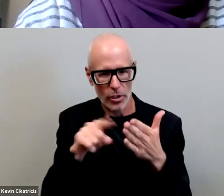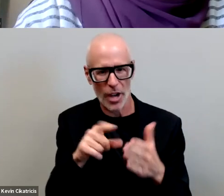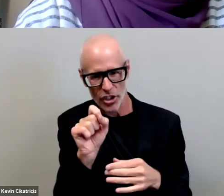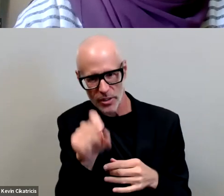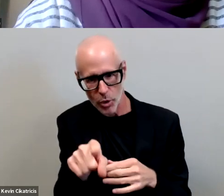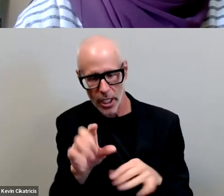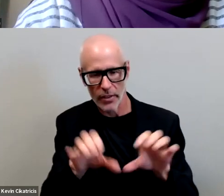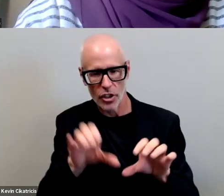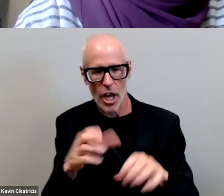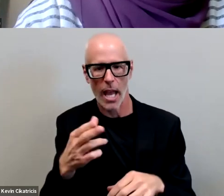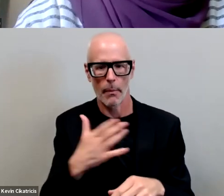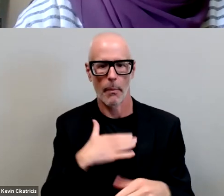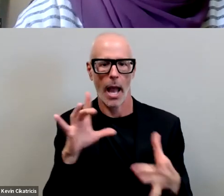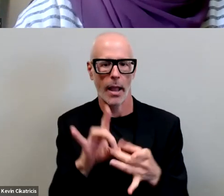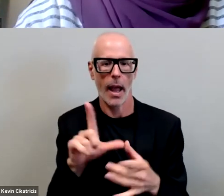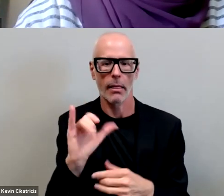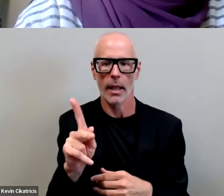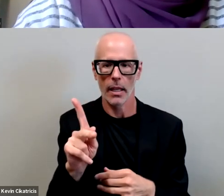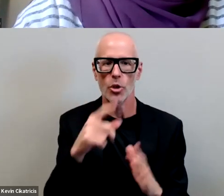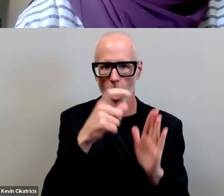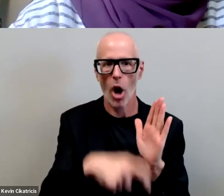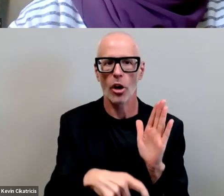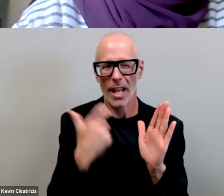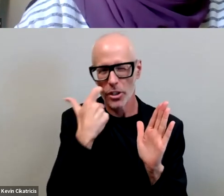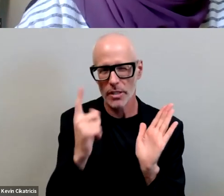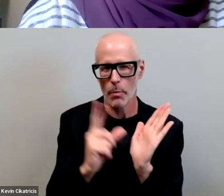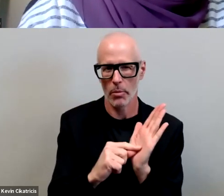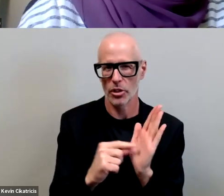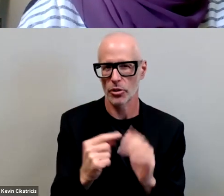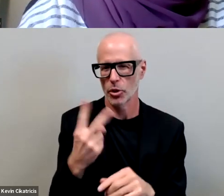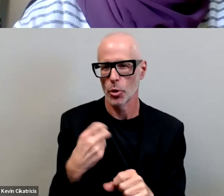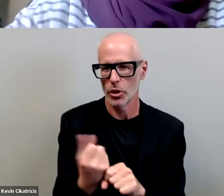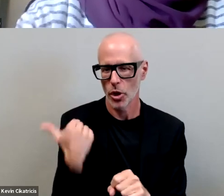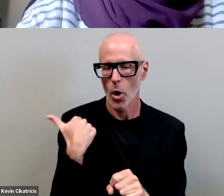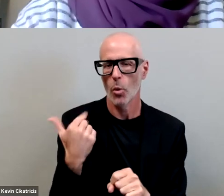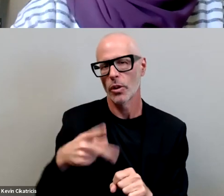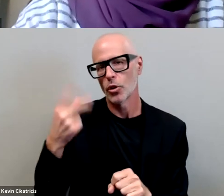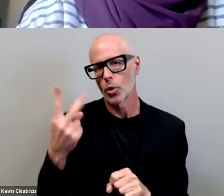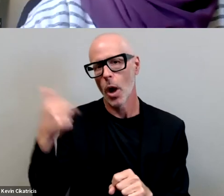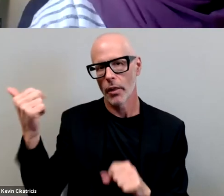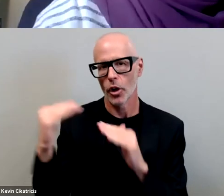a link to an article that i published a couple years ago with two colleagues of mine it's about